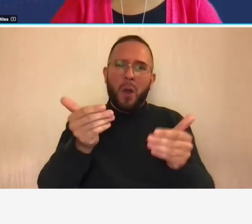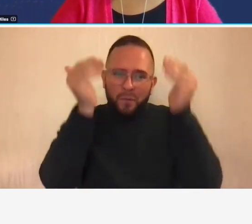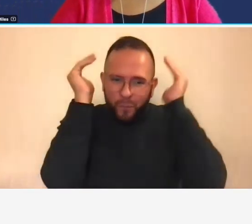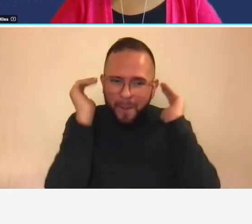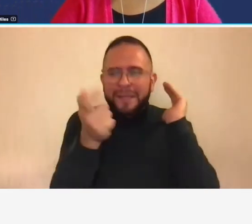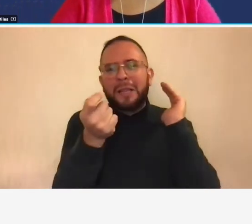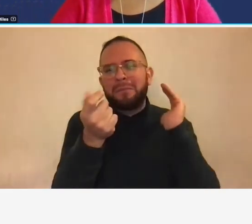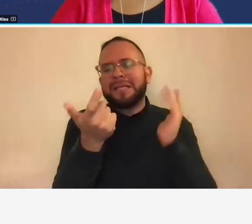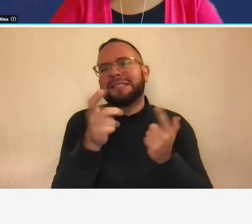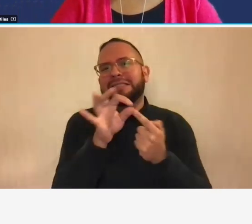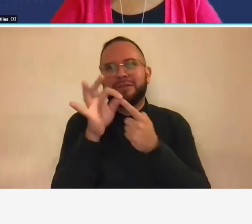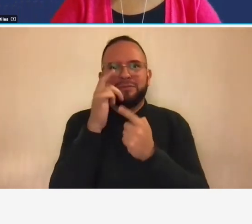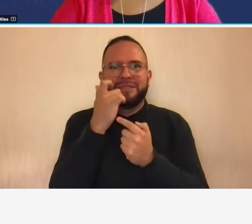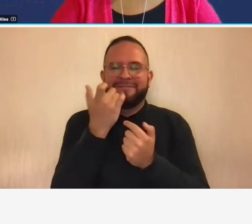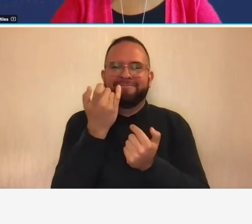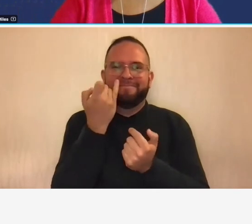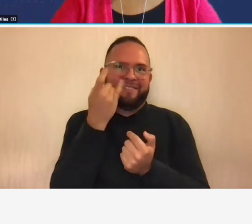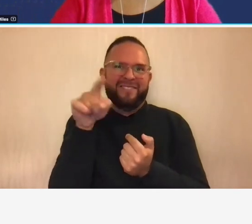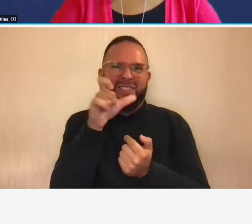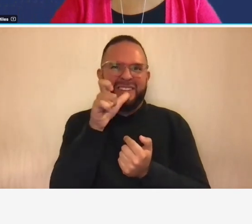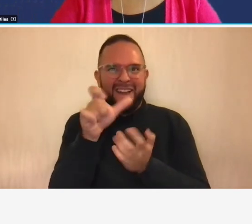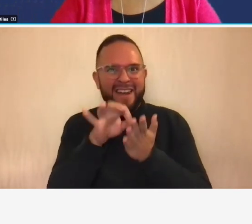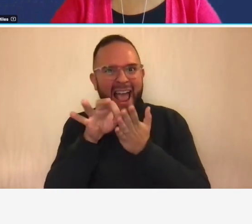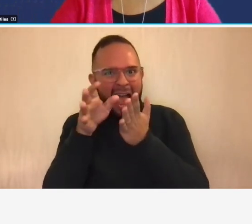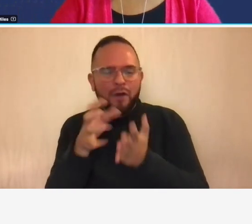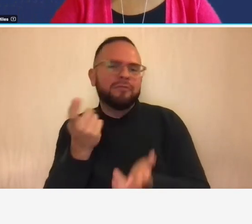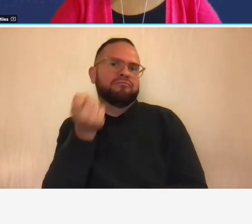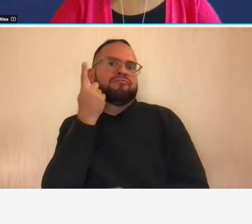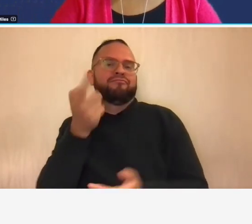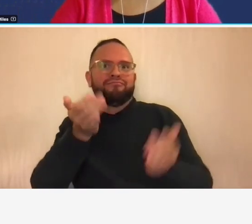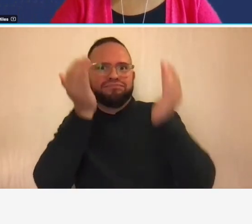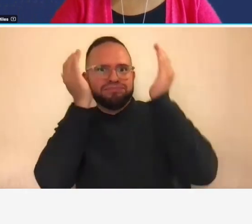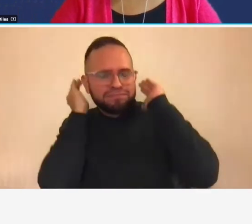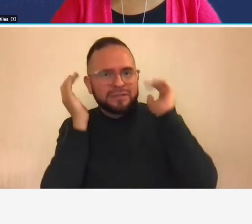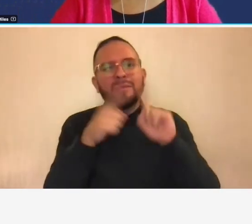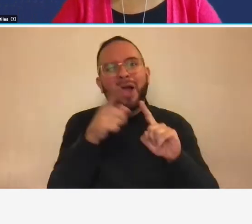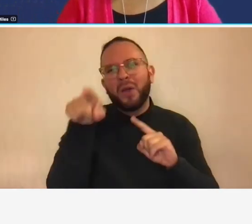for non-accountants but this is stuff you have to know if you're going to do business with ddot so